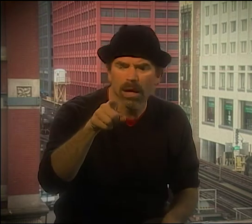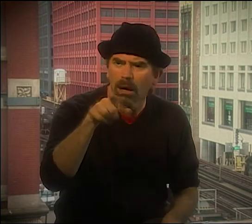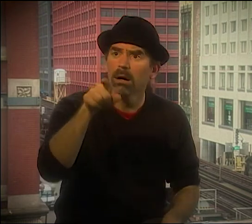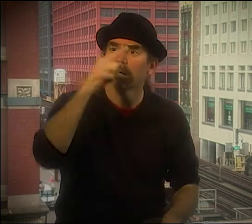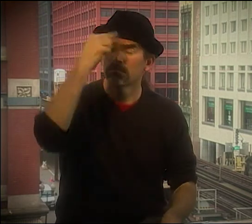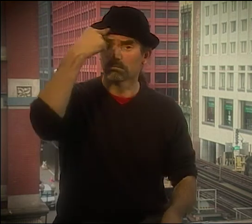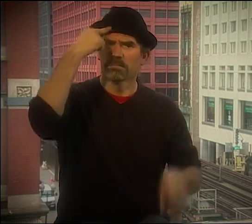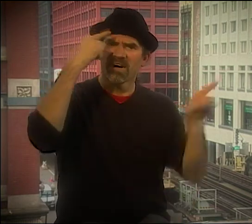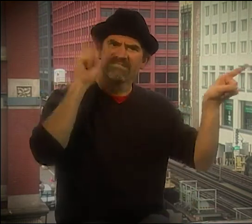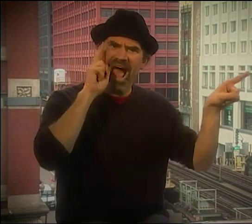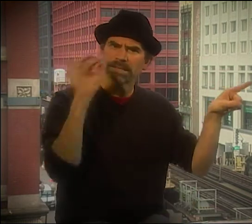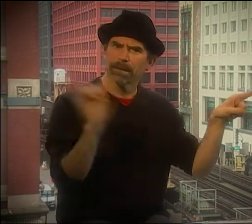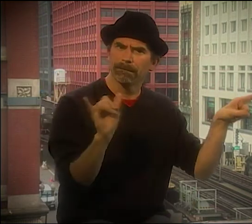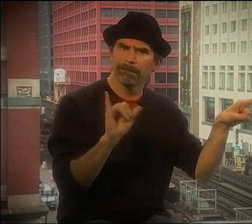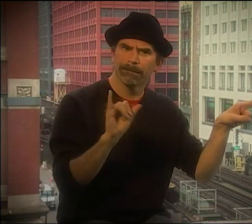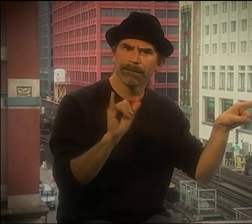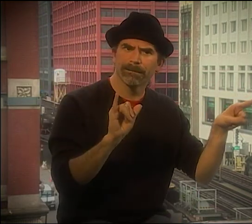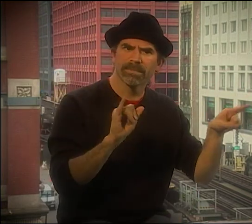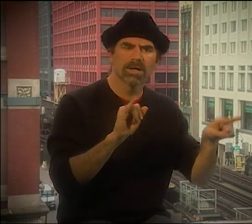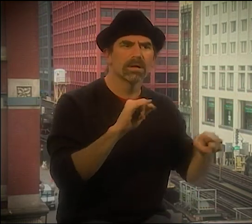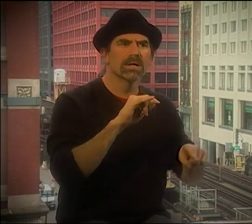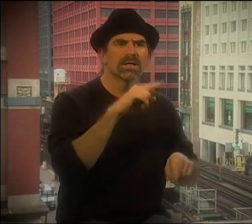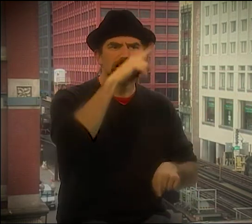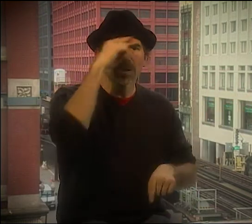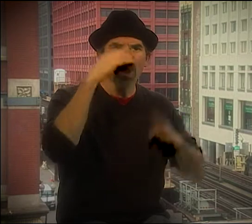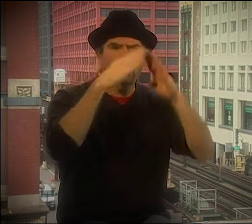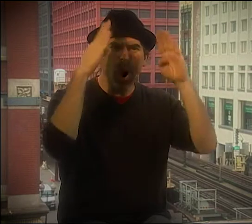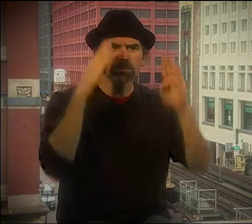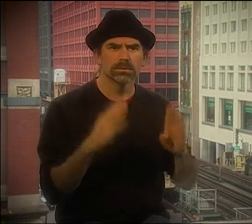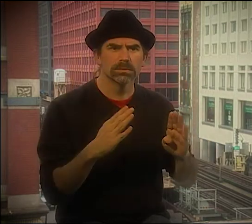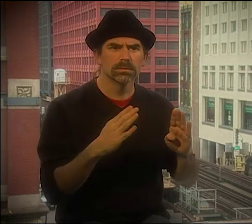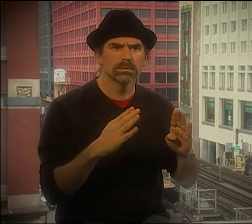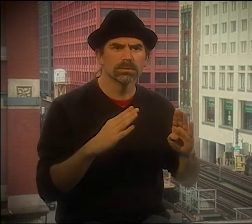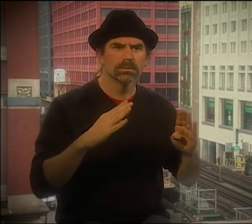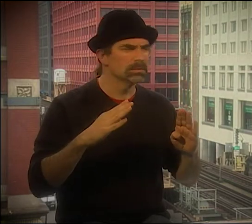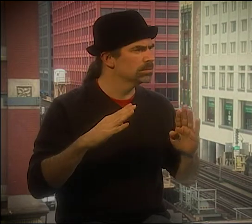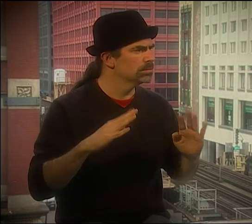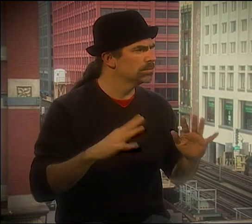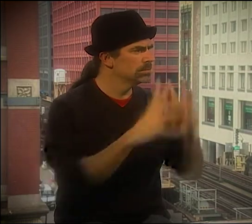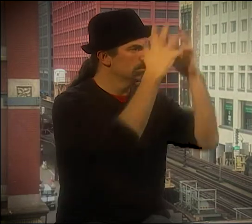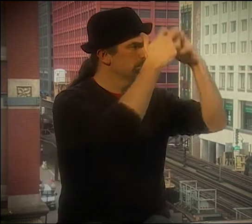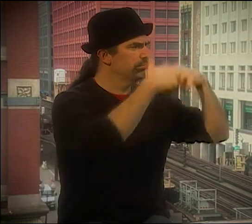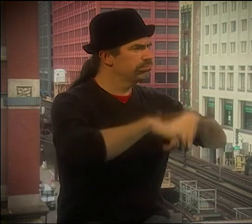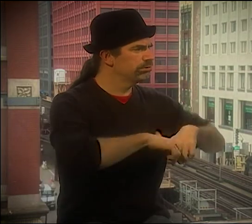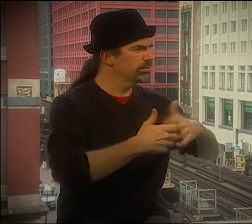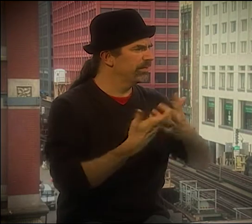HAD A REACTION. THEN WHEN THE SPACE SHUTTLE FELL, THE TEAR FELL DOWN HIS FACE AT THE SAME TIME.